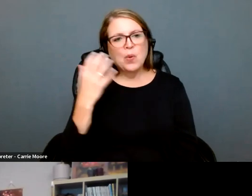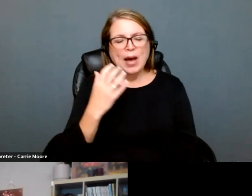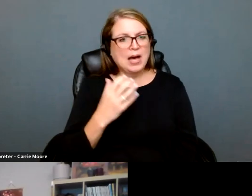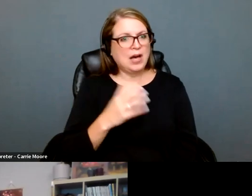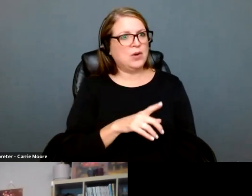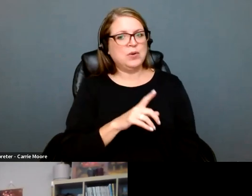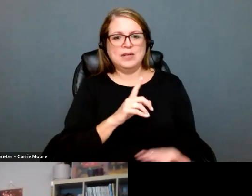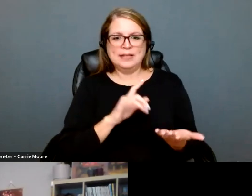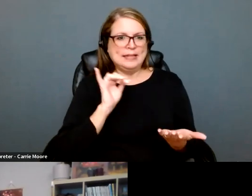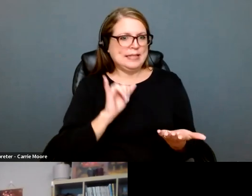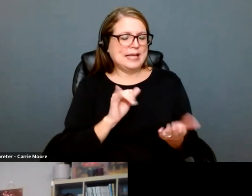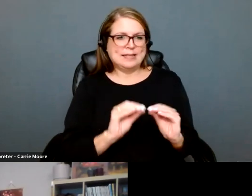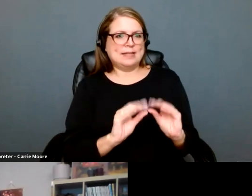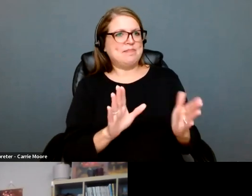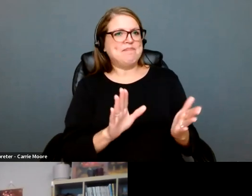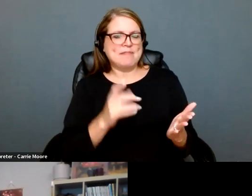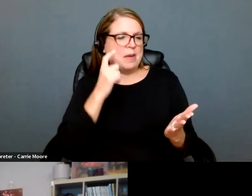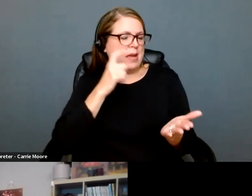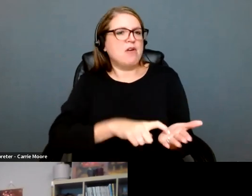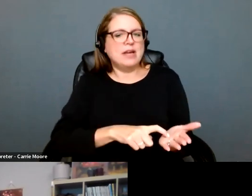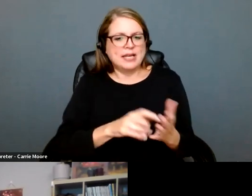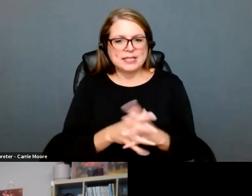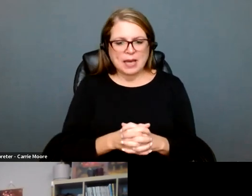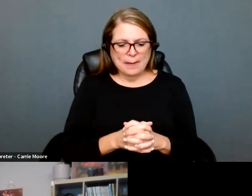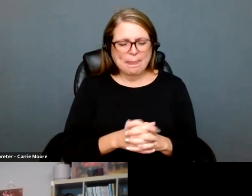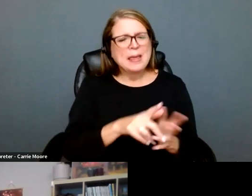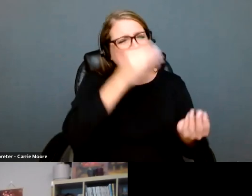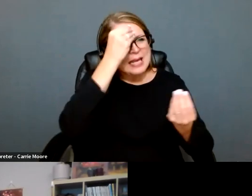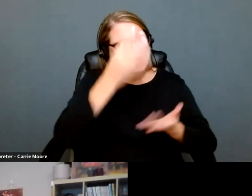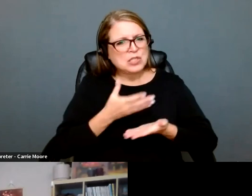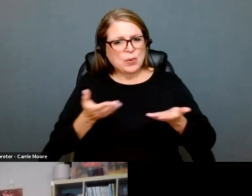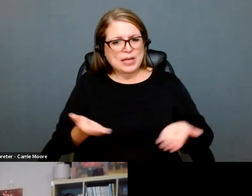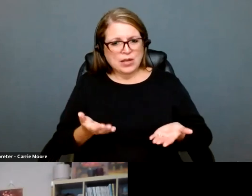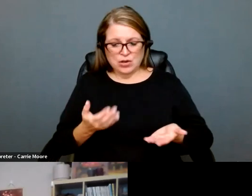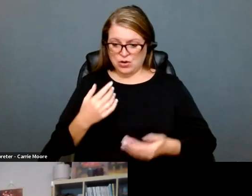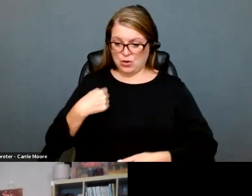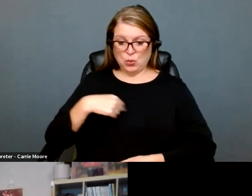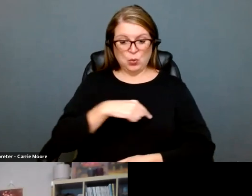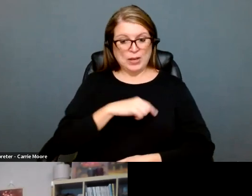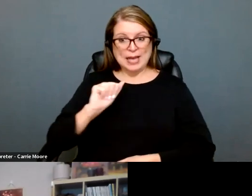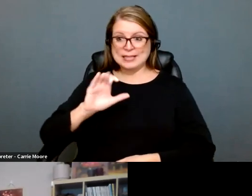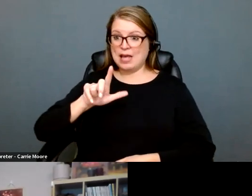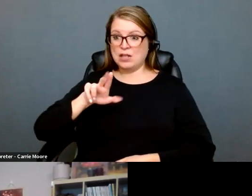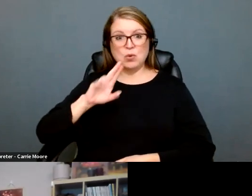just what you're describing, you're doing such important work, but also such hard work. Can you tell us how people in